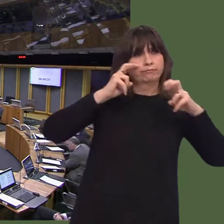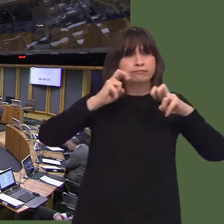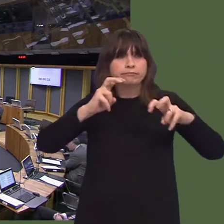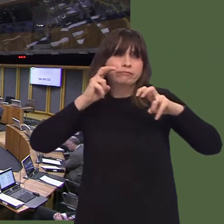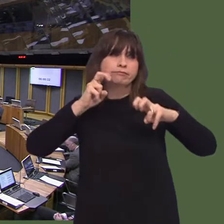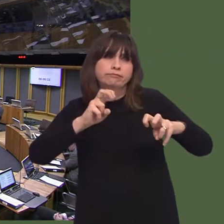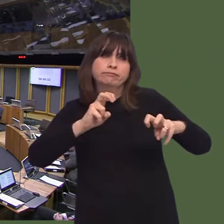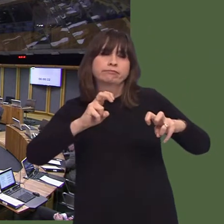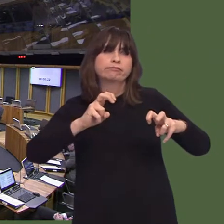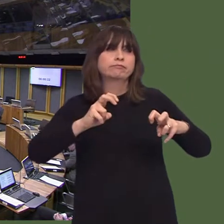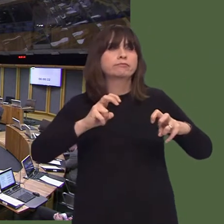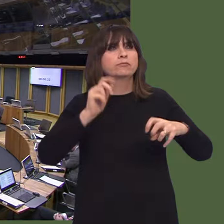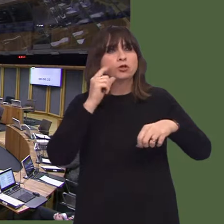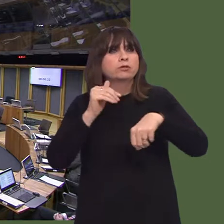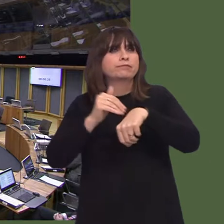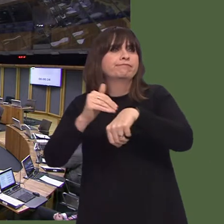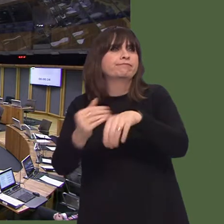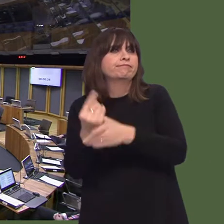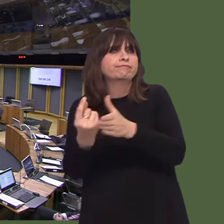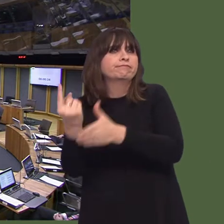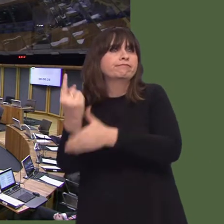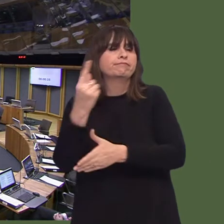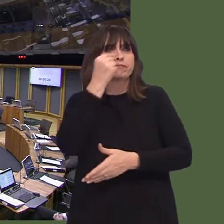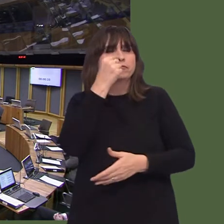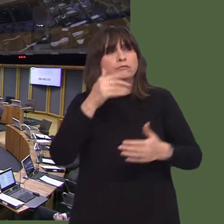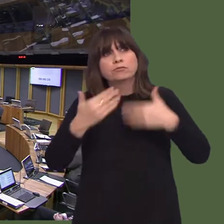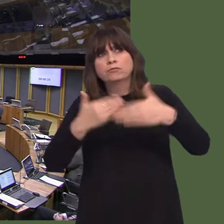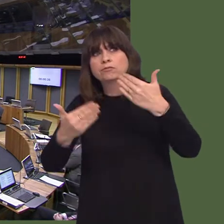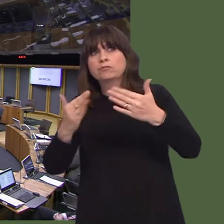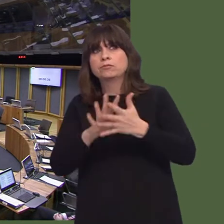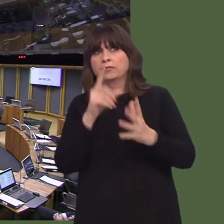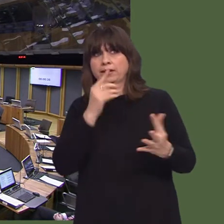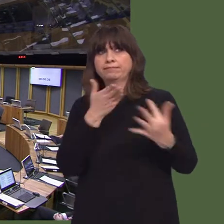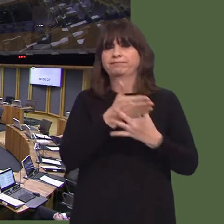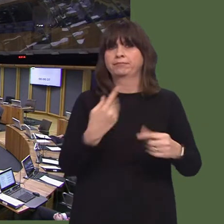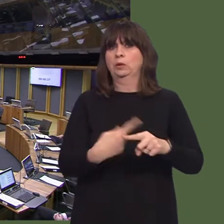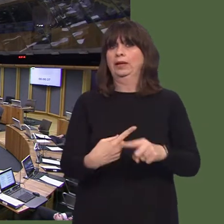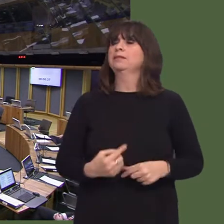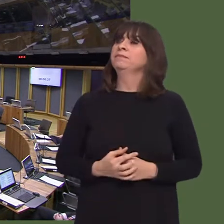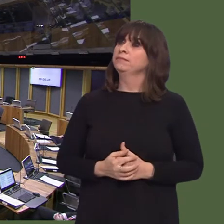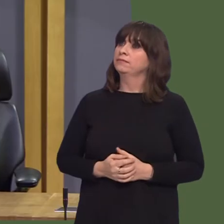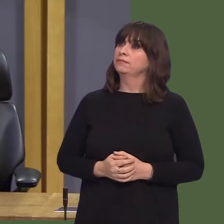So, I do urge the Government to send a crystal clear message to travelling circusesóbecause